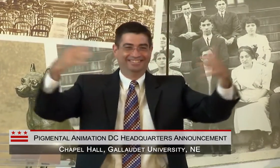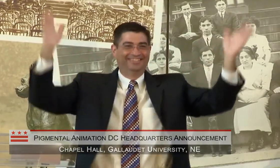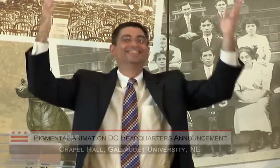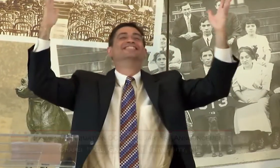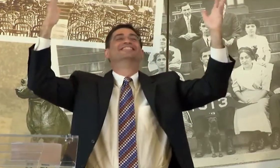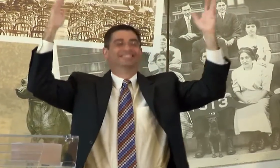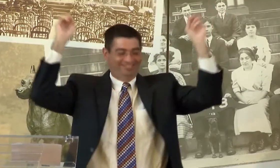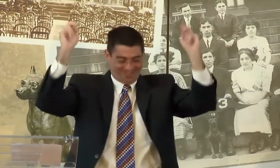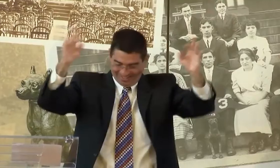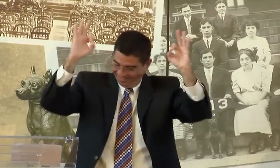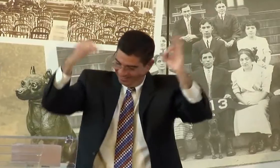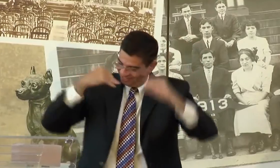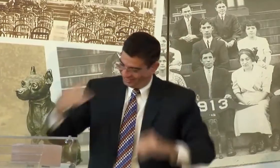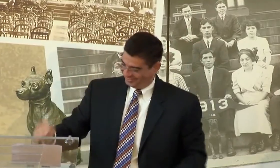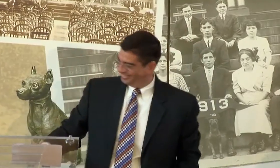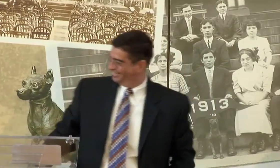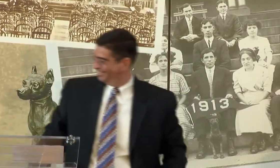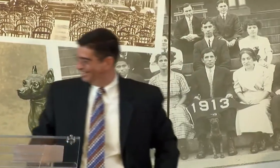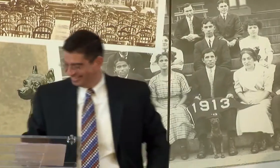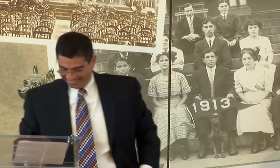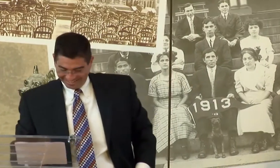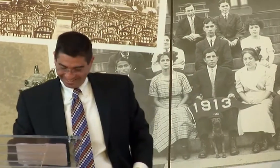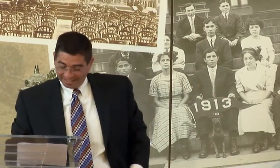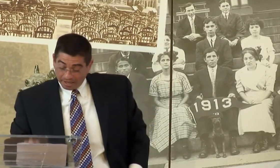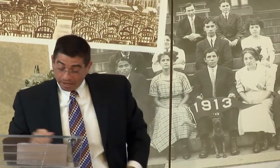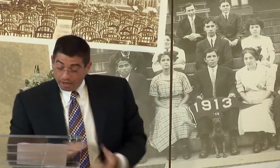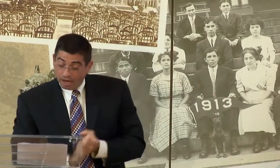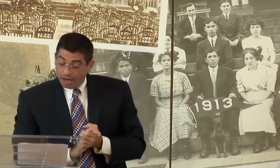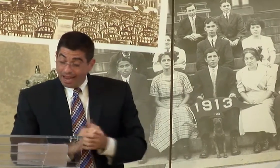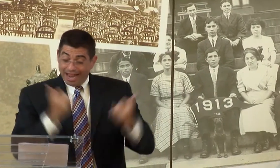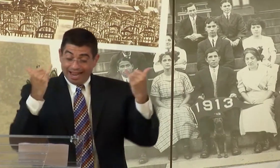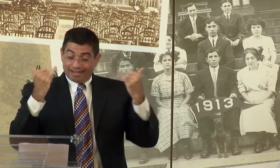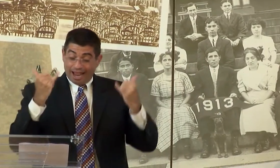LET'S SEE IT. EXCELLENT. VERY GOOD.